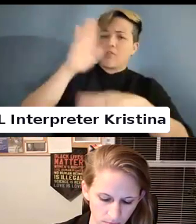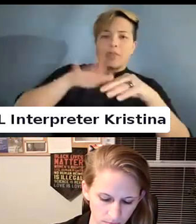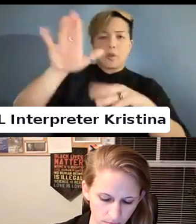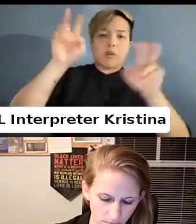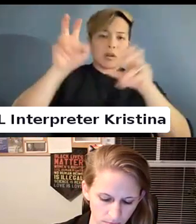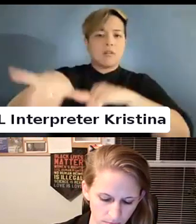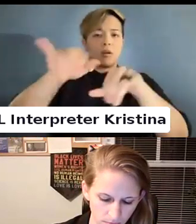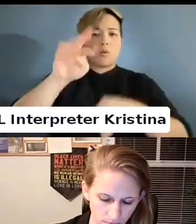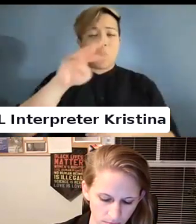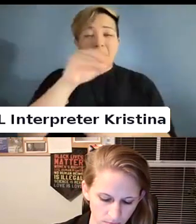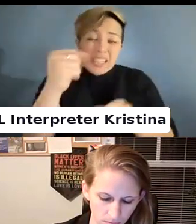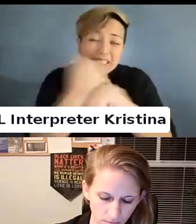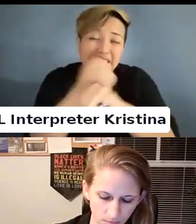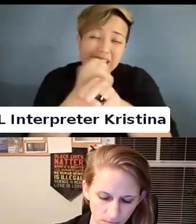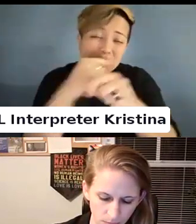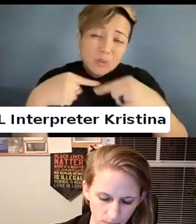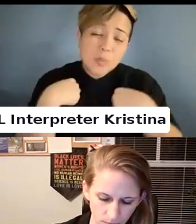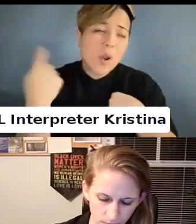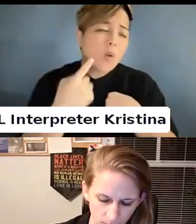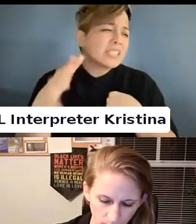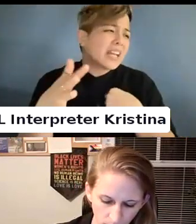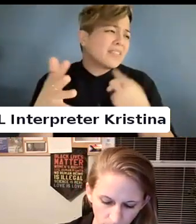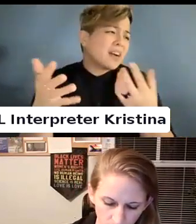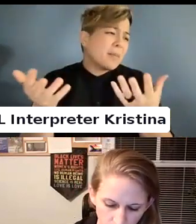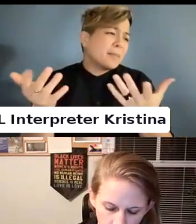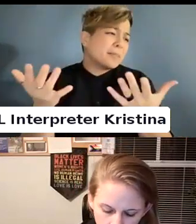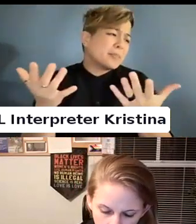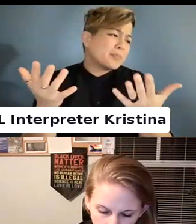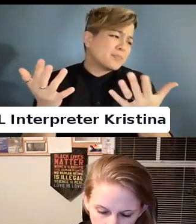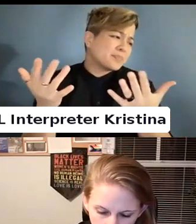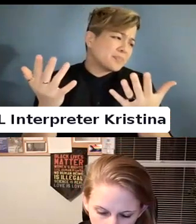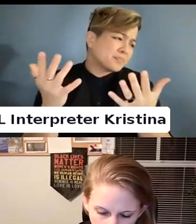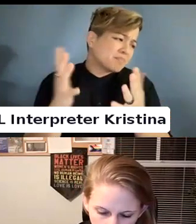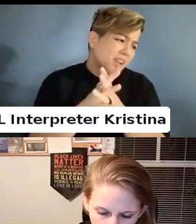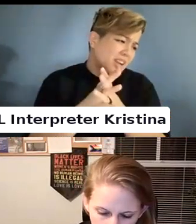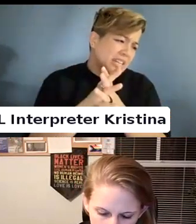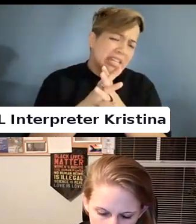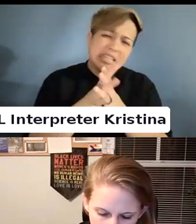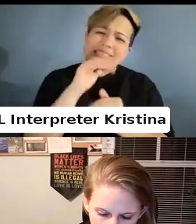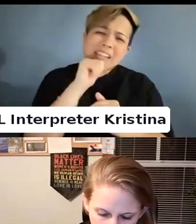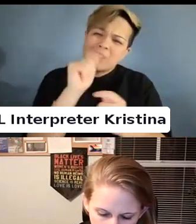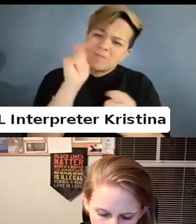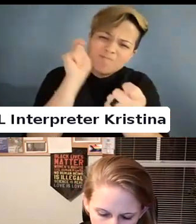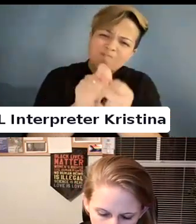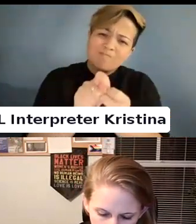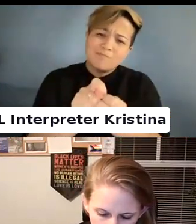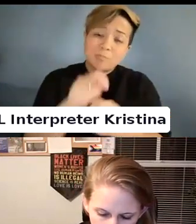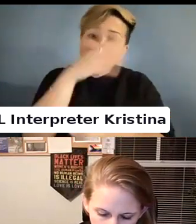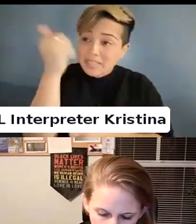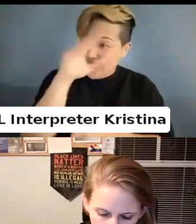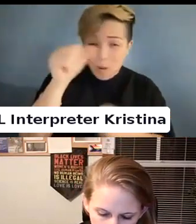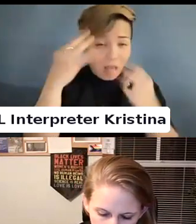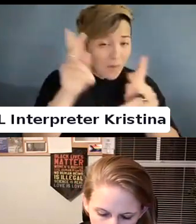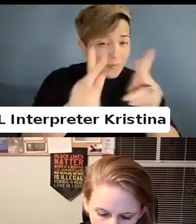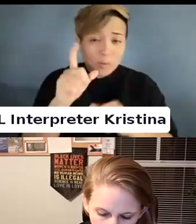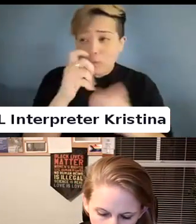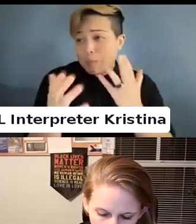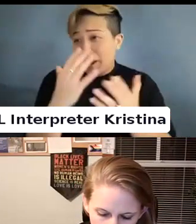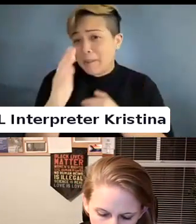Statistics to me are always kind of not certain because I know a lot of folks who may be if